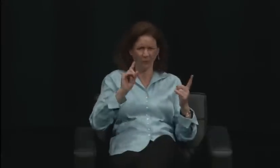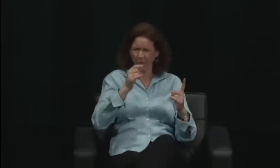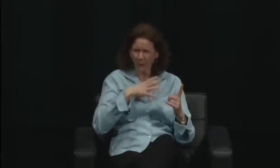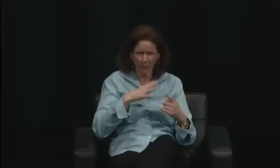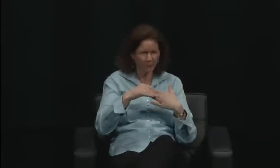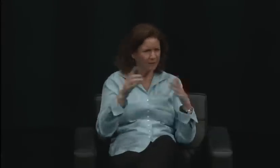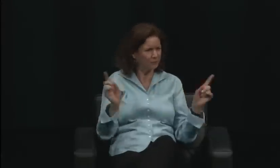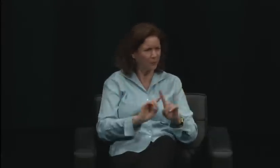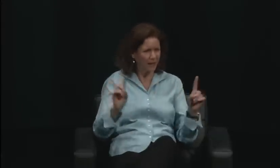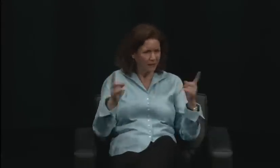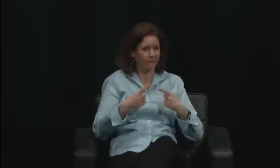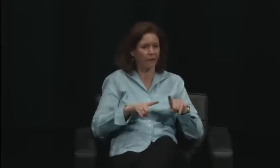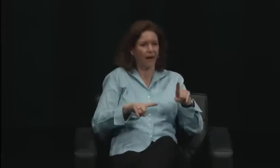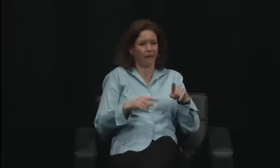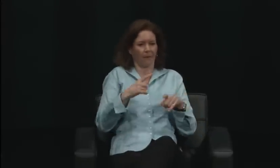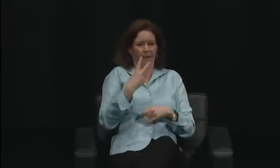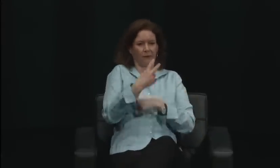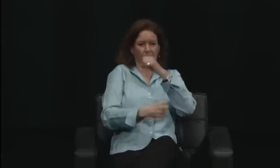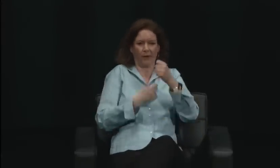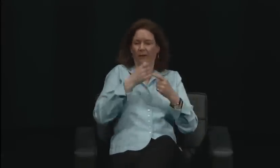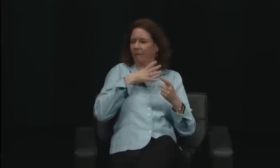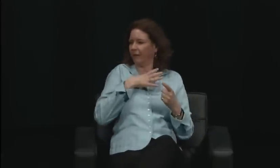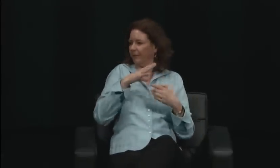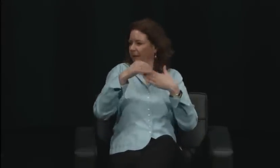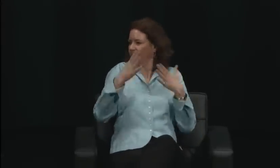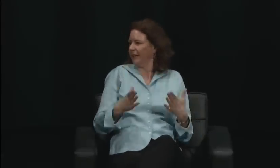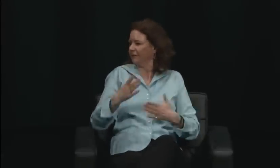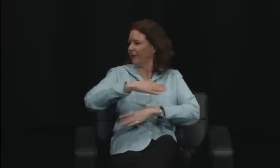we are perhaps not as progressive.